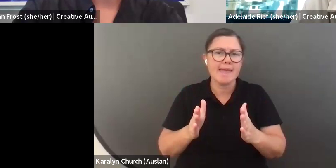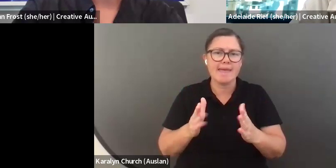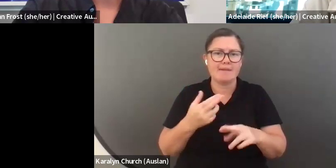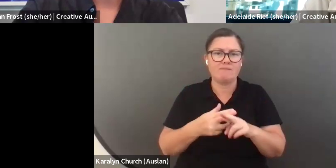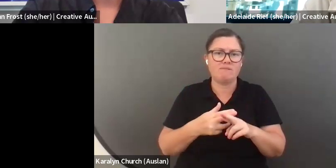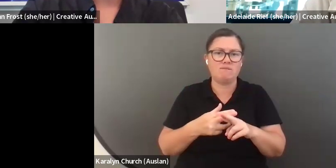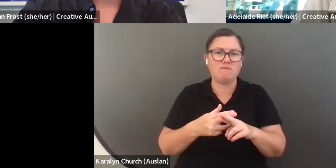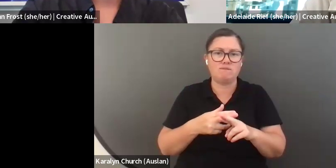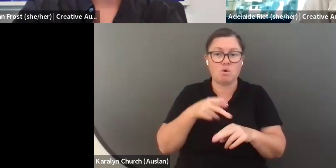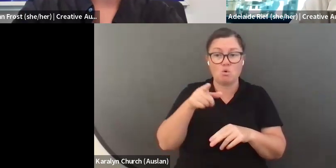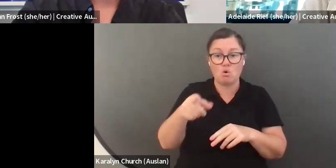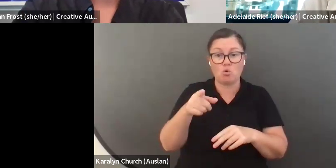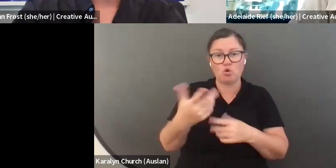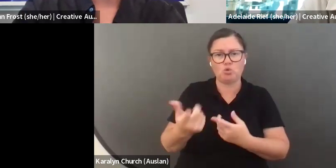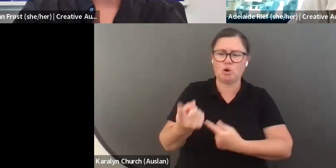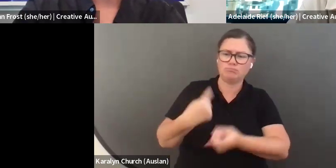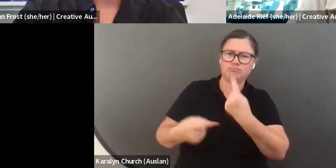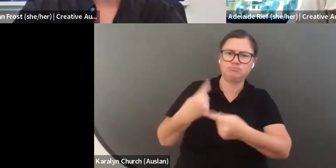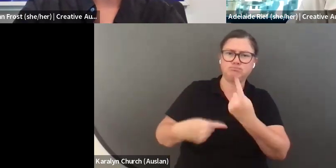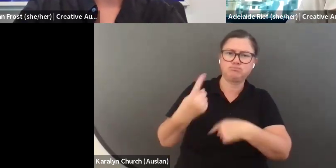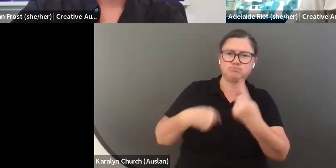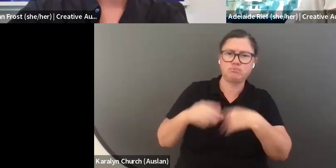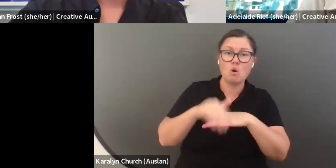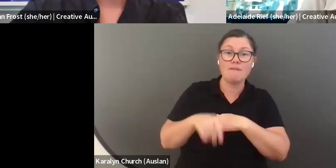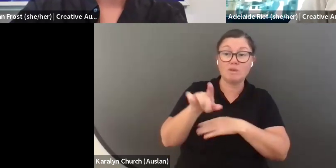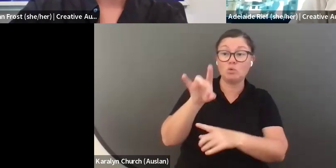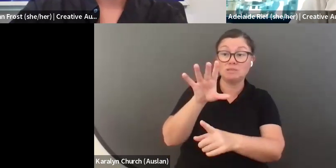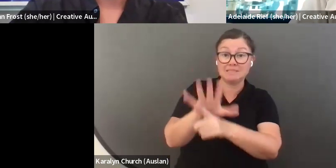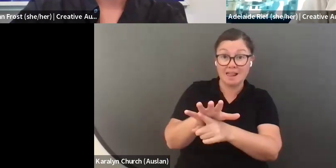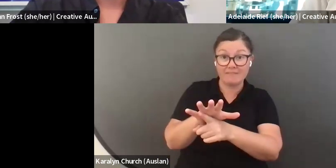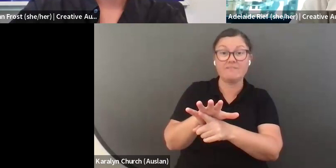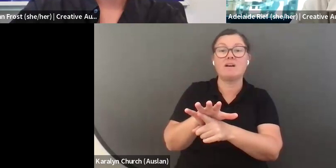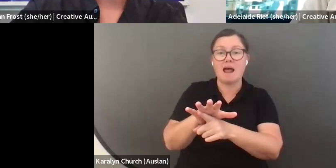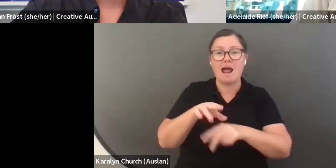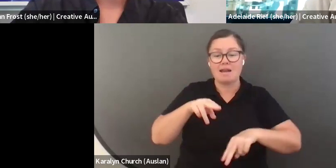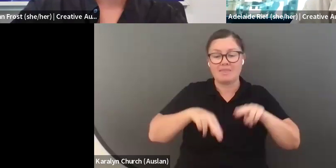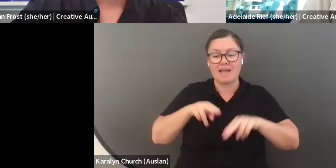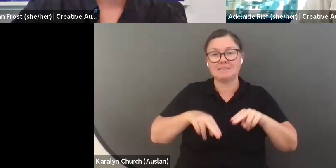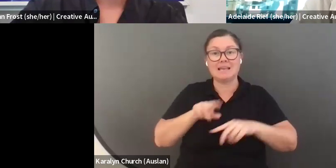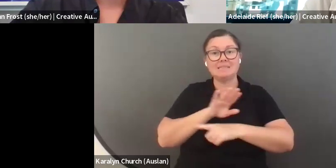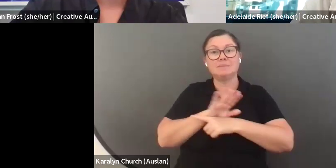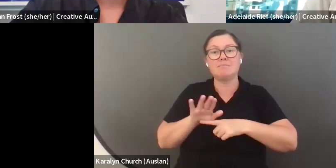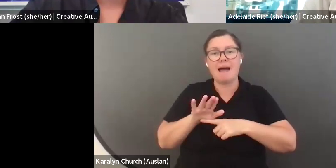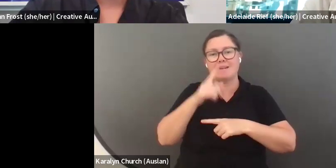option, is just offer you a very simple way to share a little bit more about yourself. And for